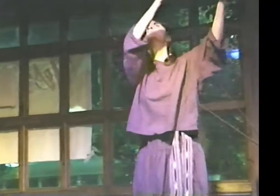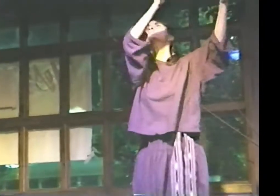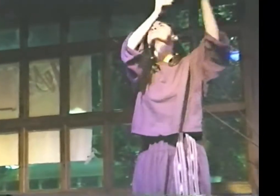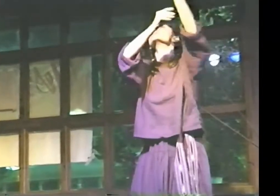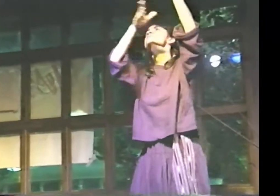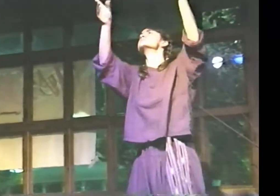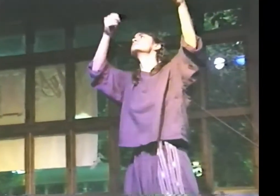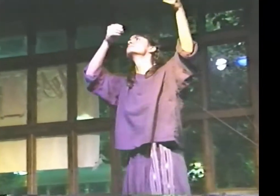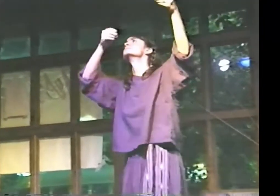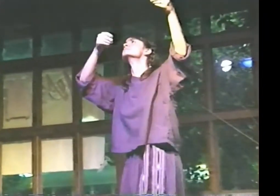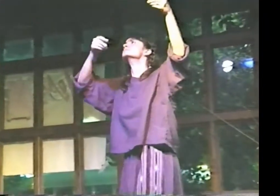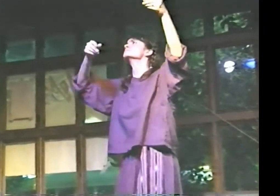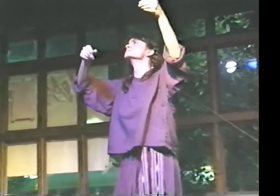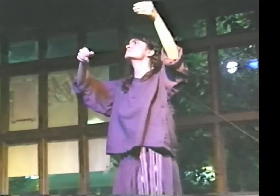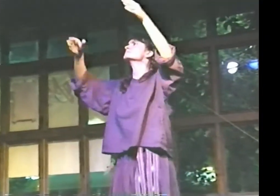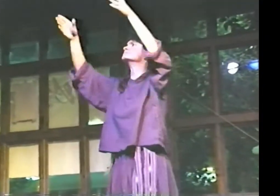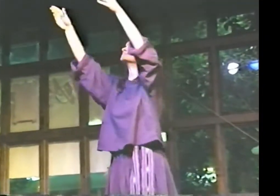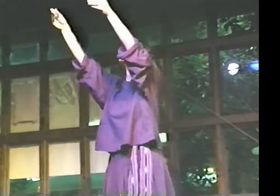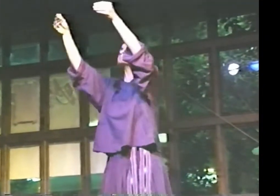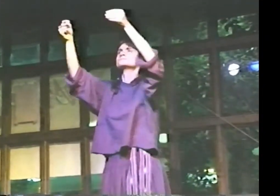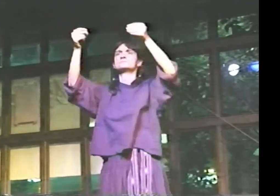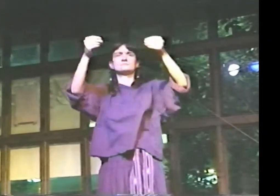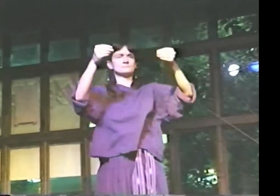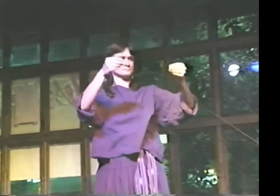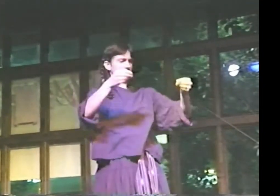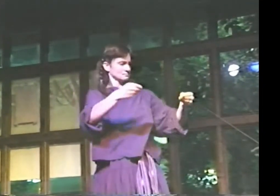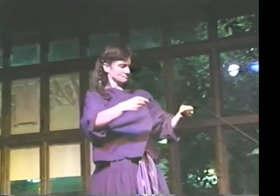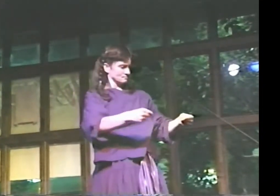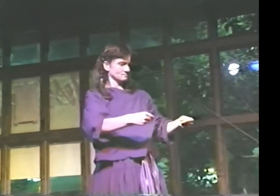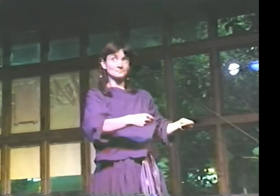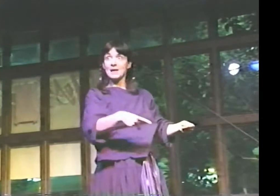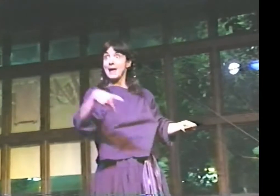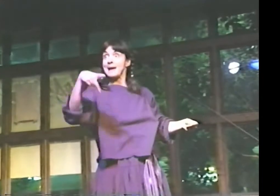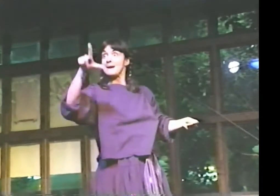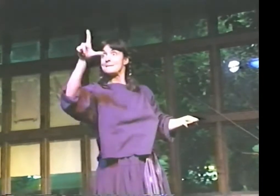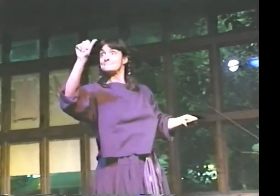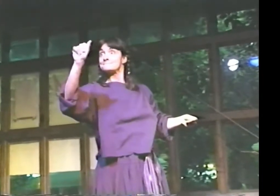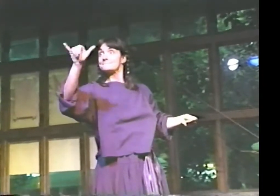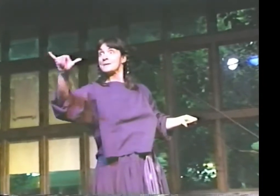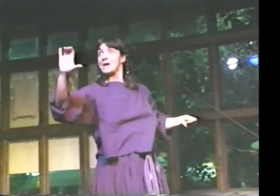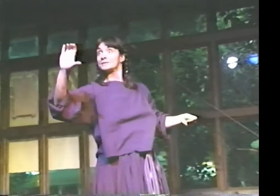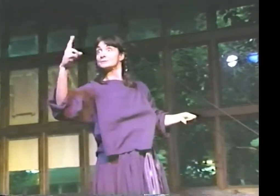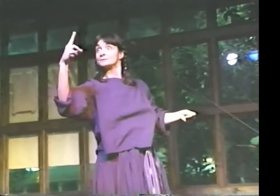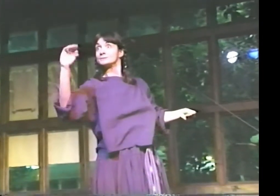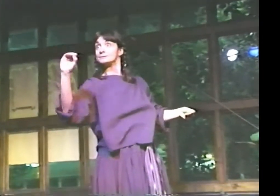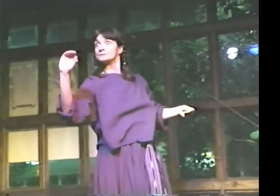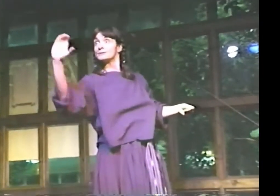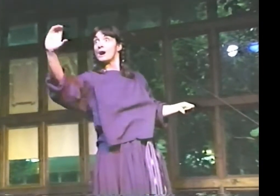"PLAYGIRL," "PLAYBOY." AHH. "PLAYCHOC."